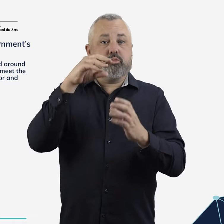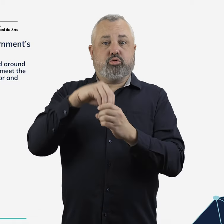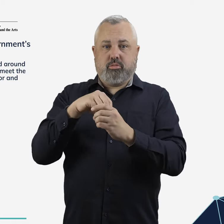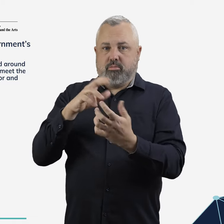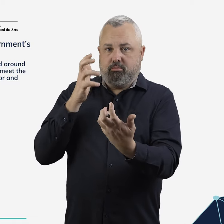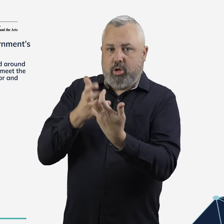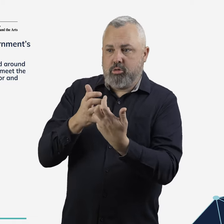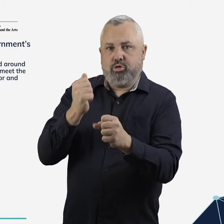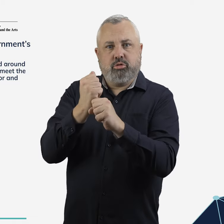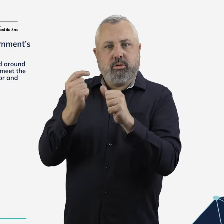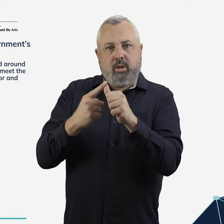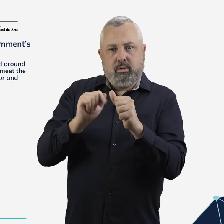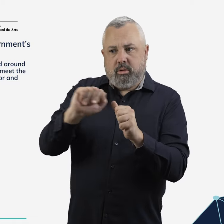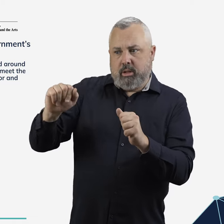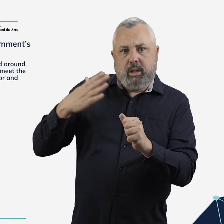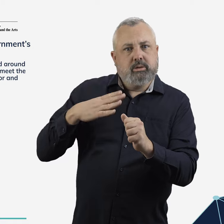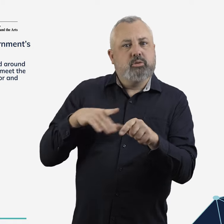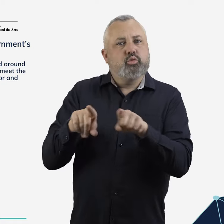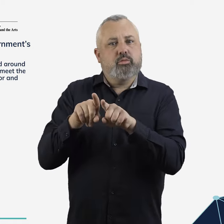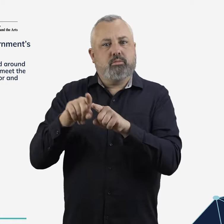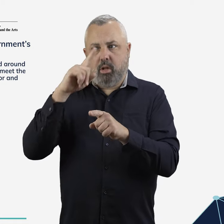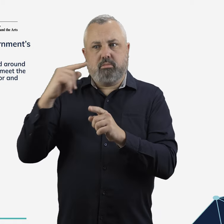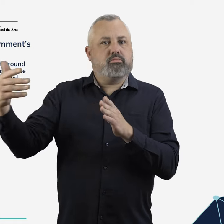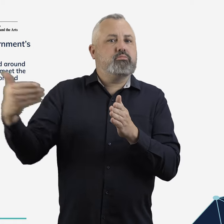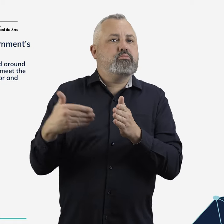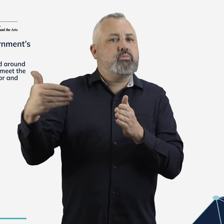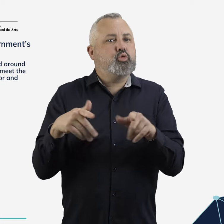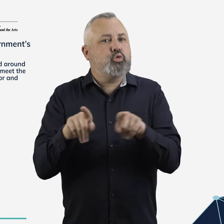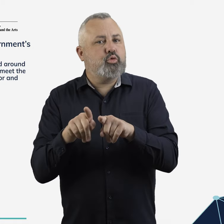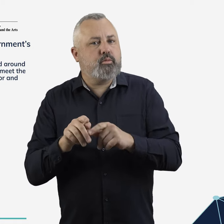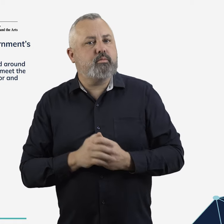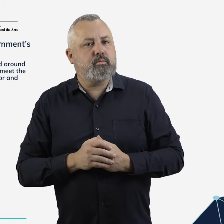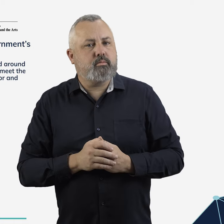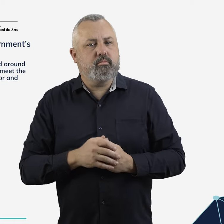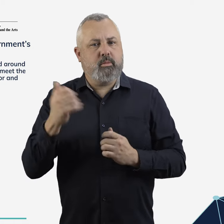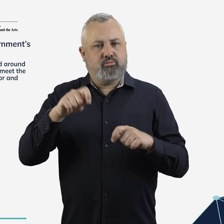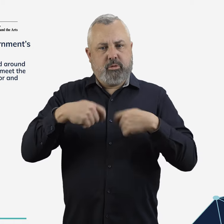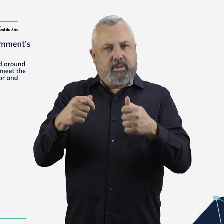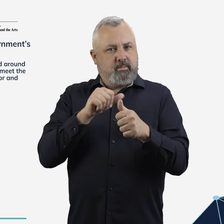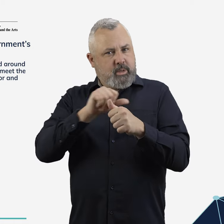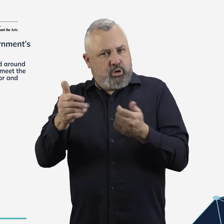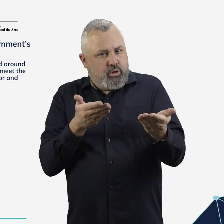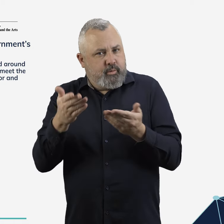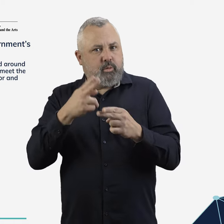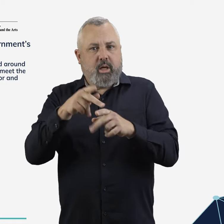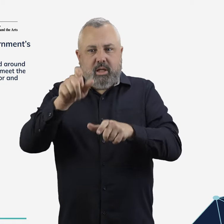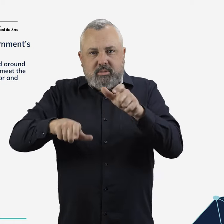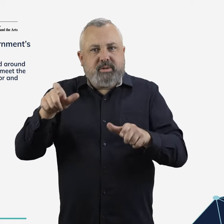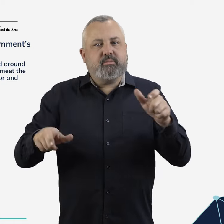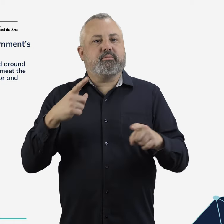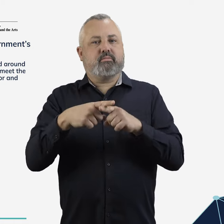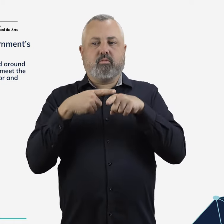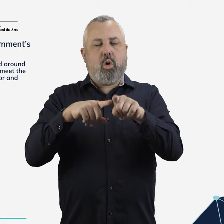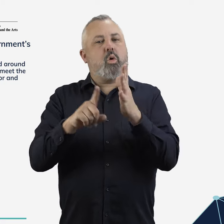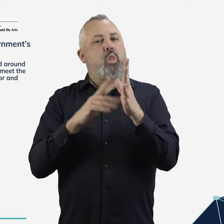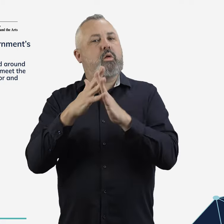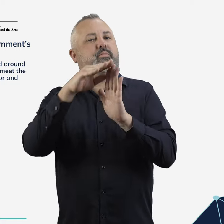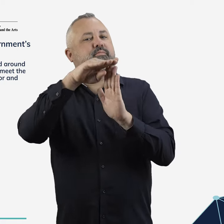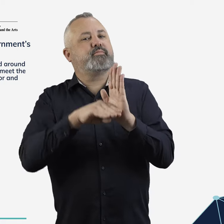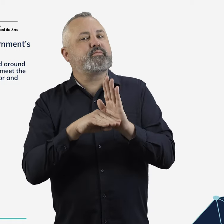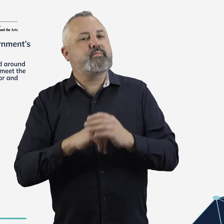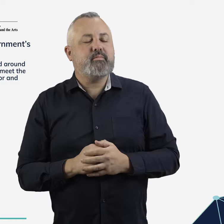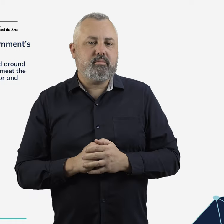including for GA, to meet the needs of airport users as required by legislation.